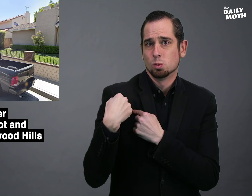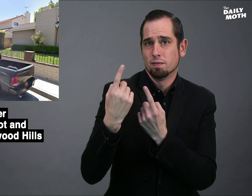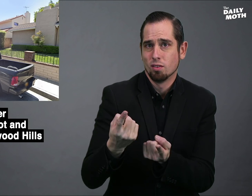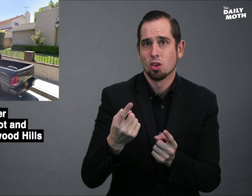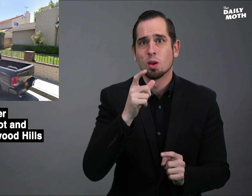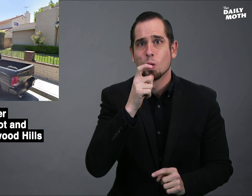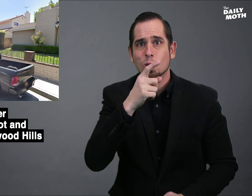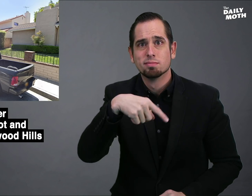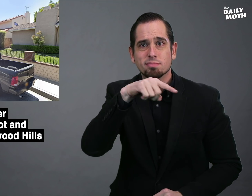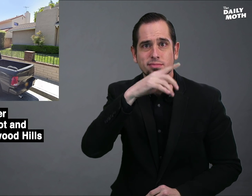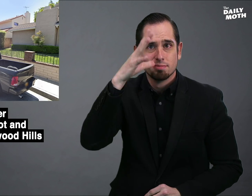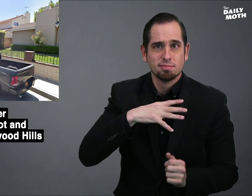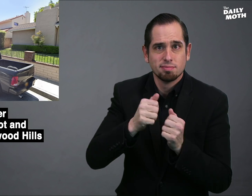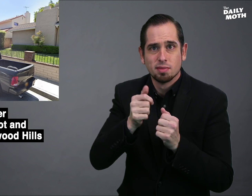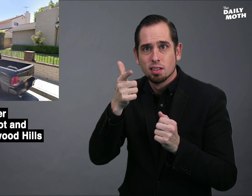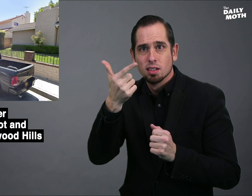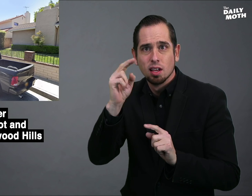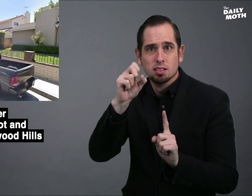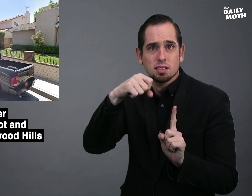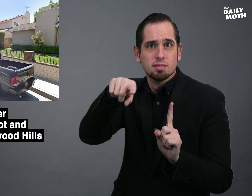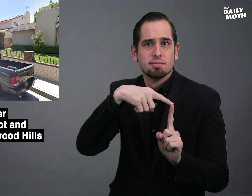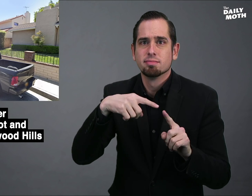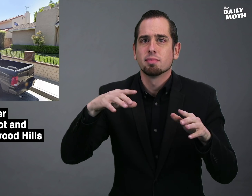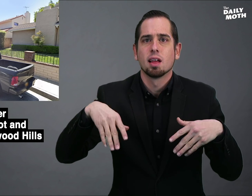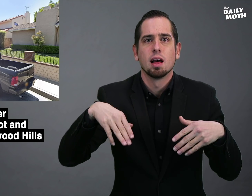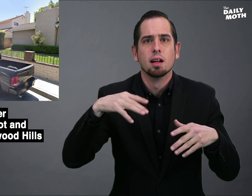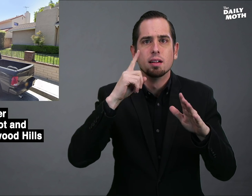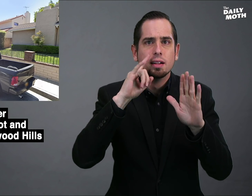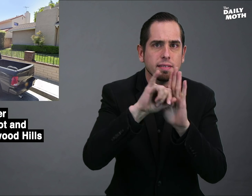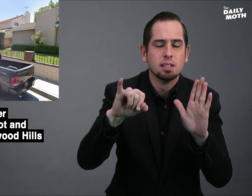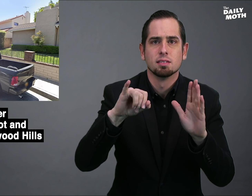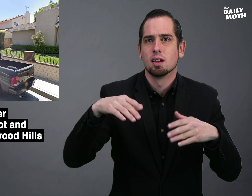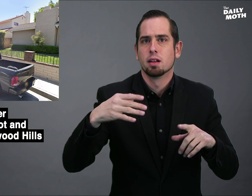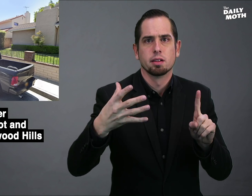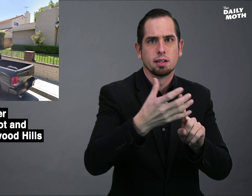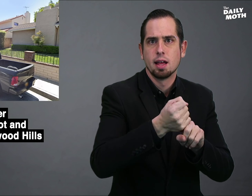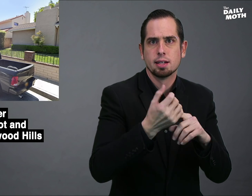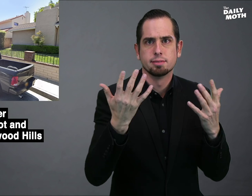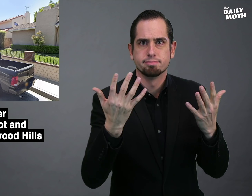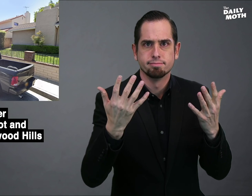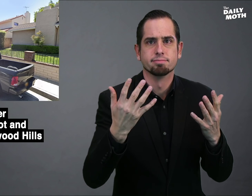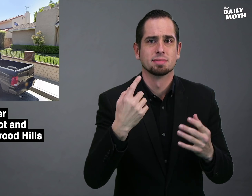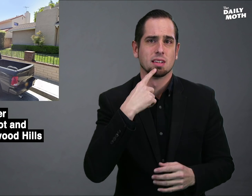So far, the gunmen have not been identified or caught.